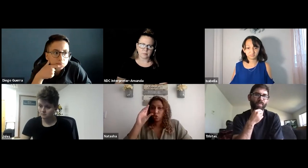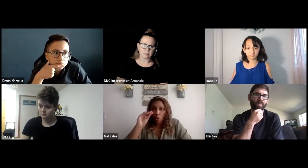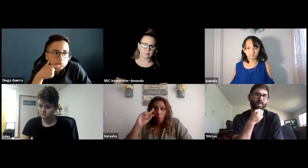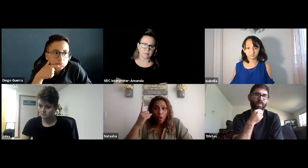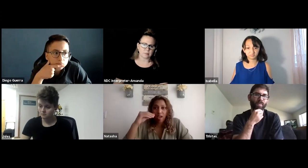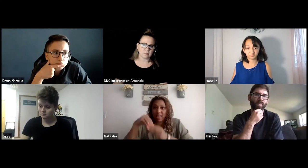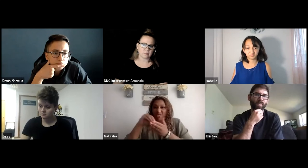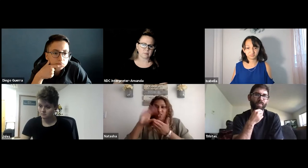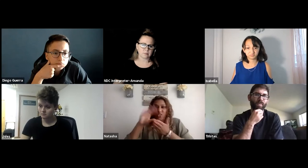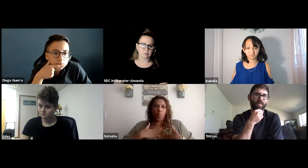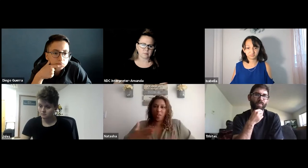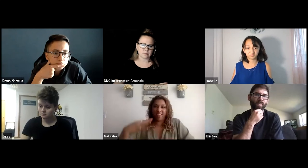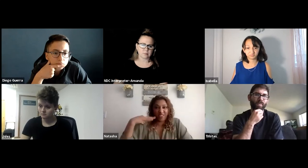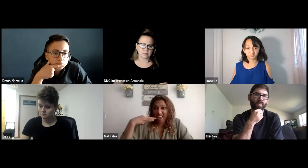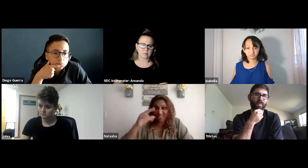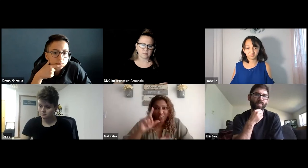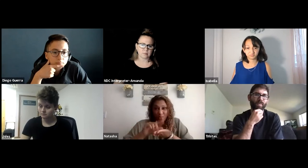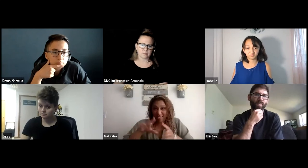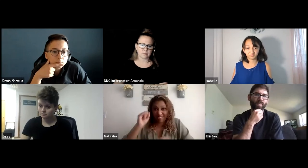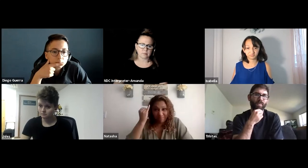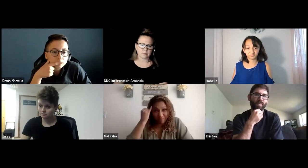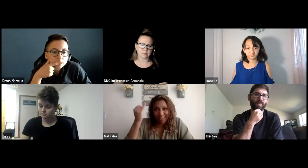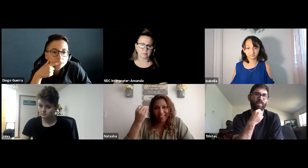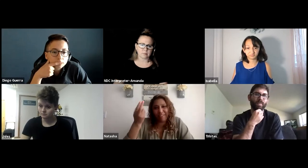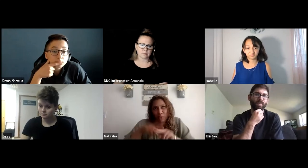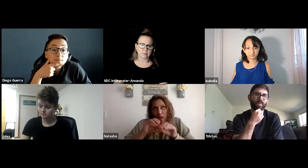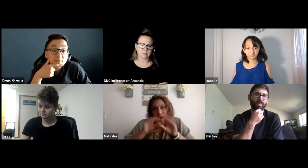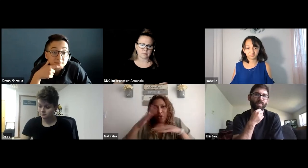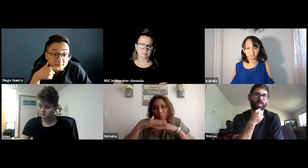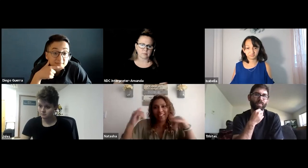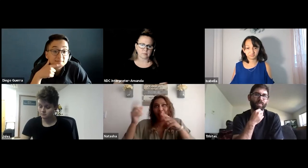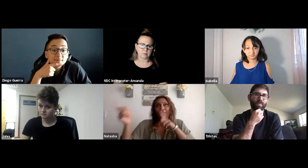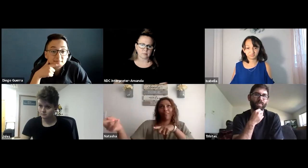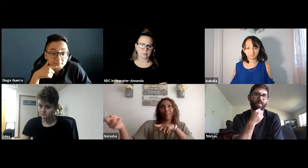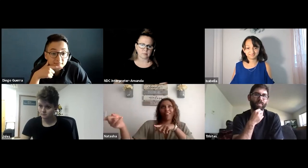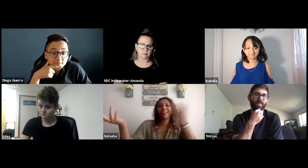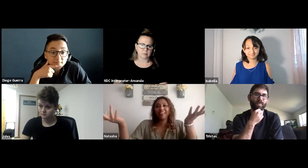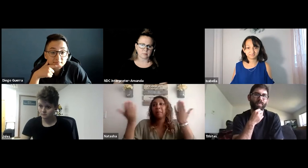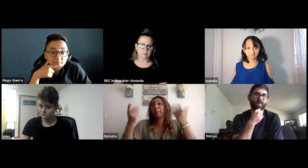I did have a note taker but now that we're online, there are no students volunteering to take notes.